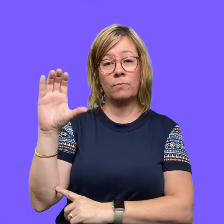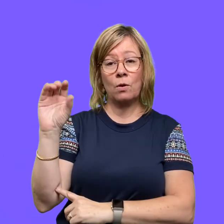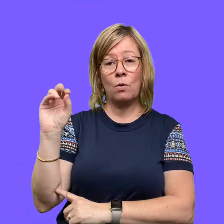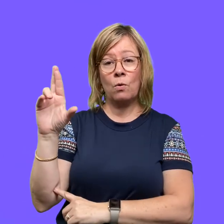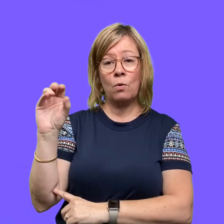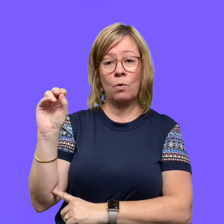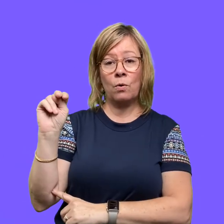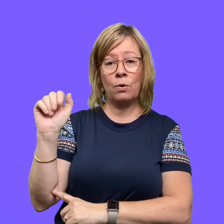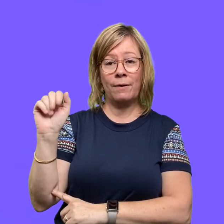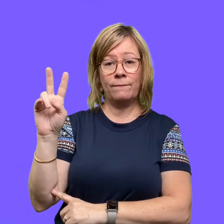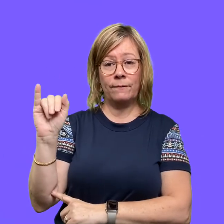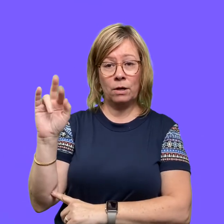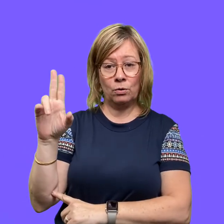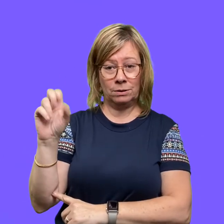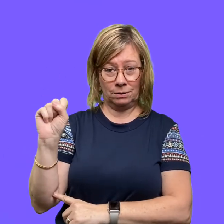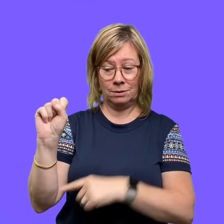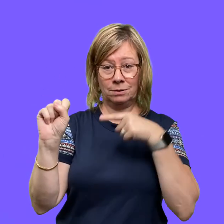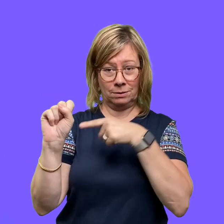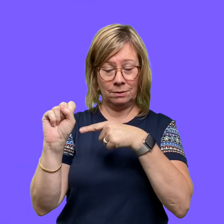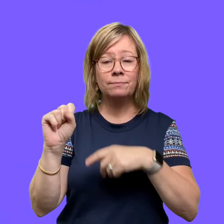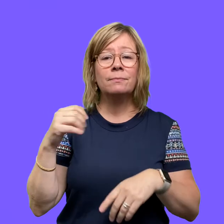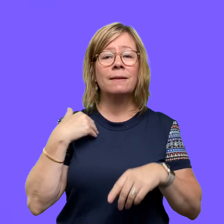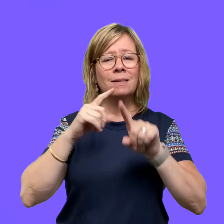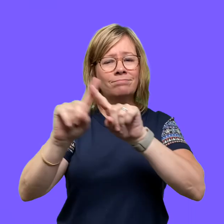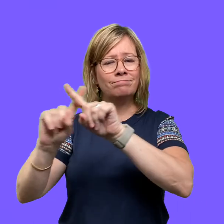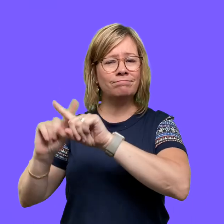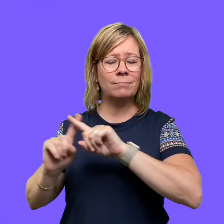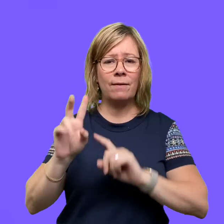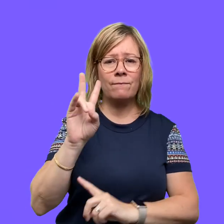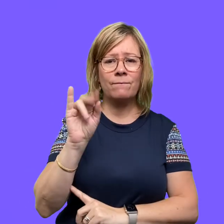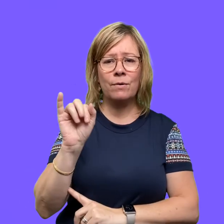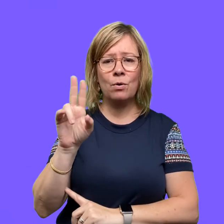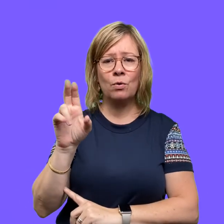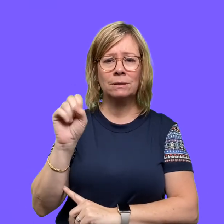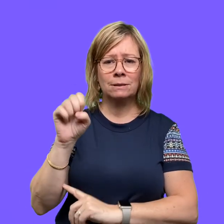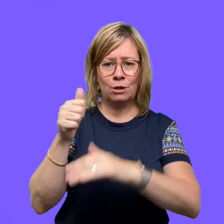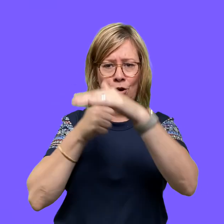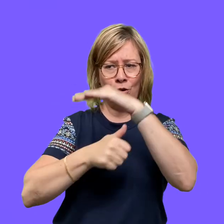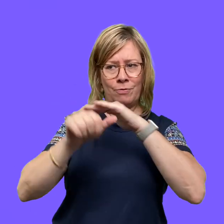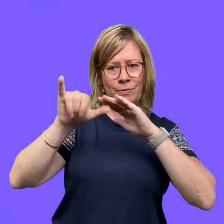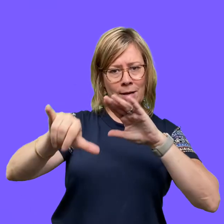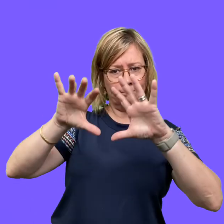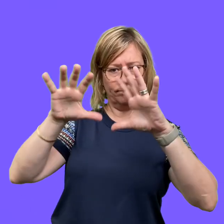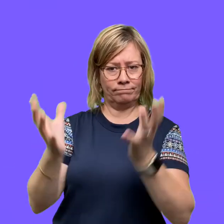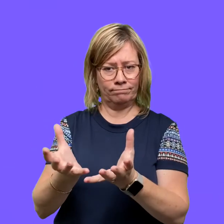Coronavirus is an umbrella term that includes several different viruses. Some